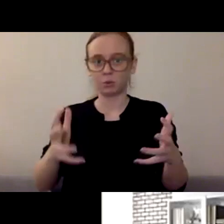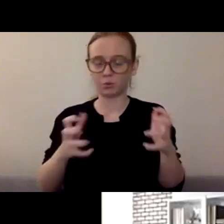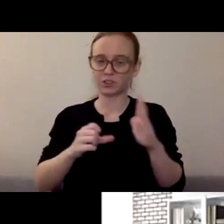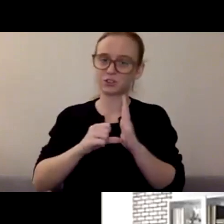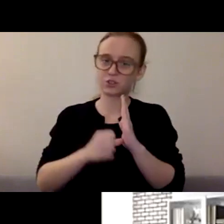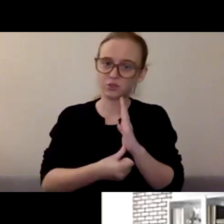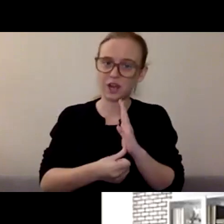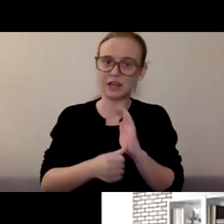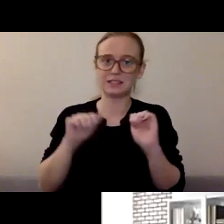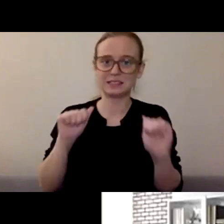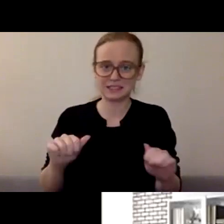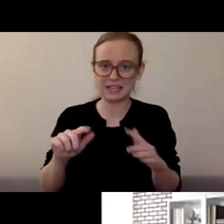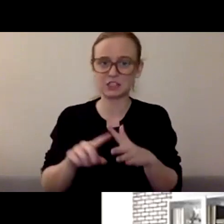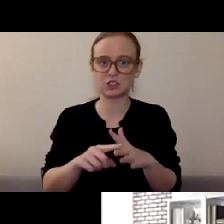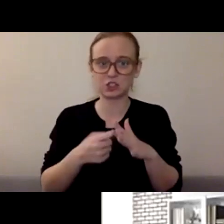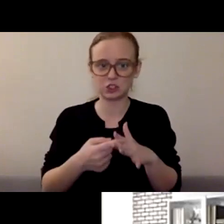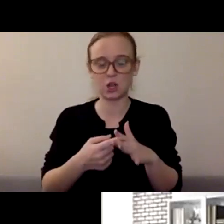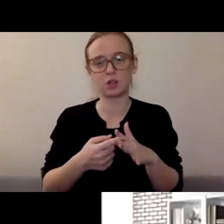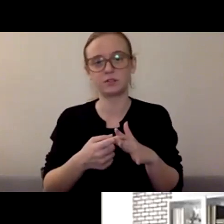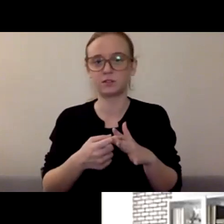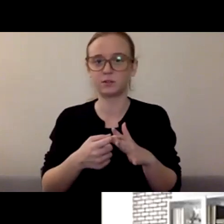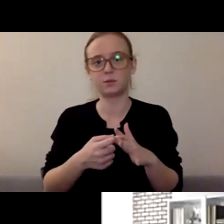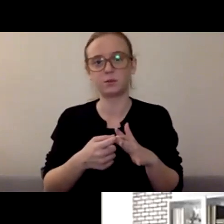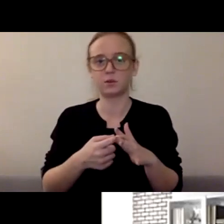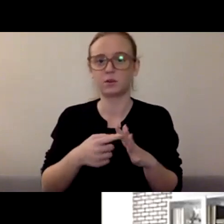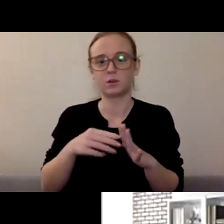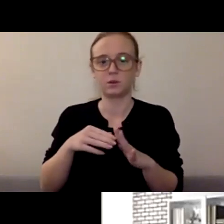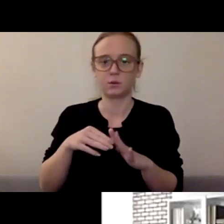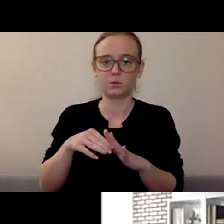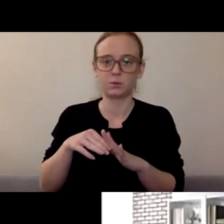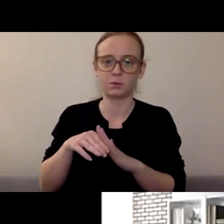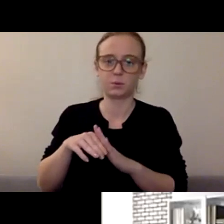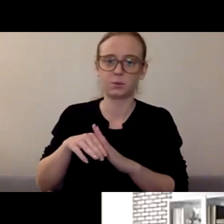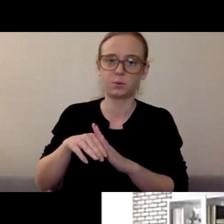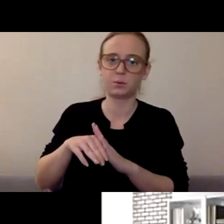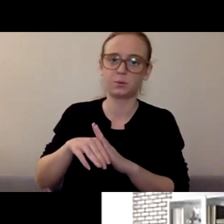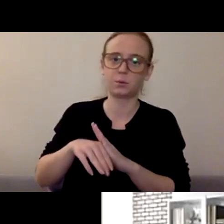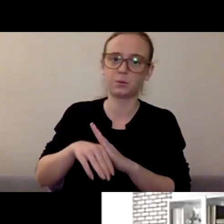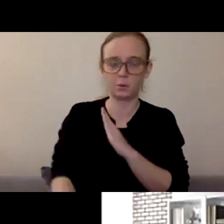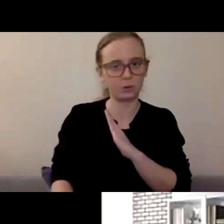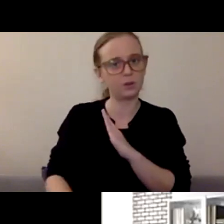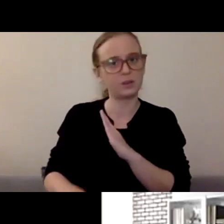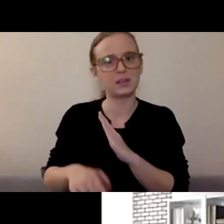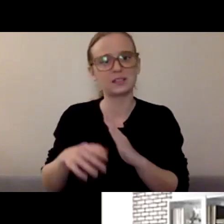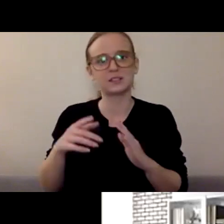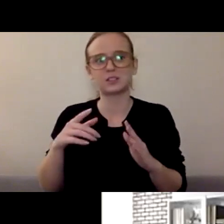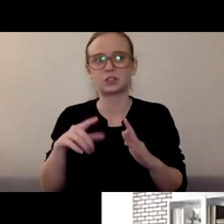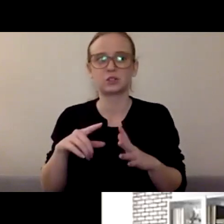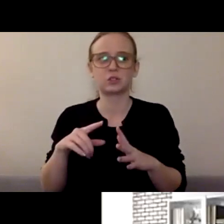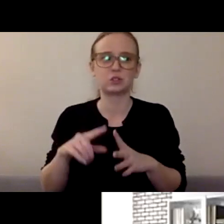of denying ourselves help till it gets to a point where we really are in desperate need.